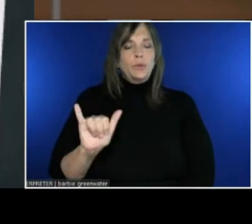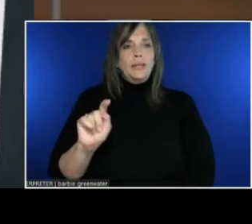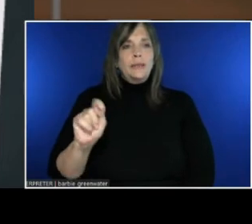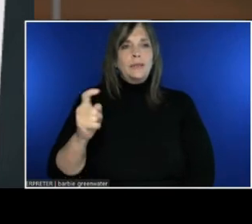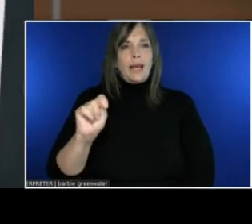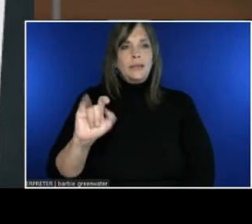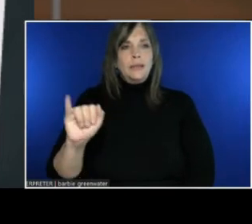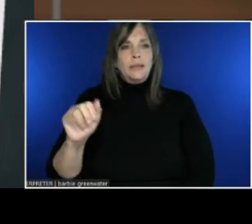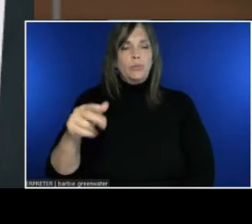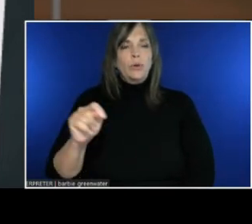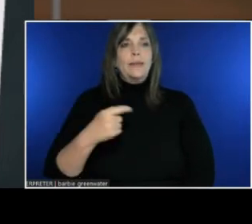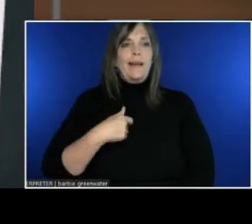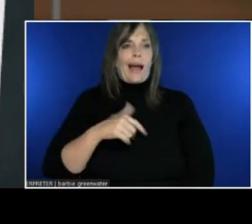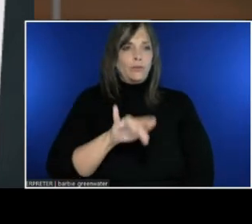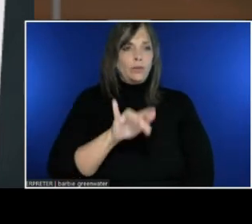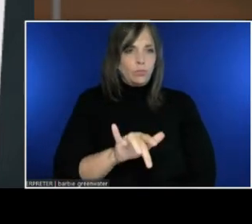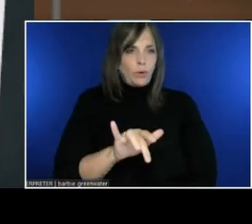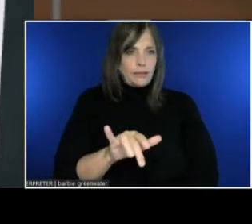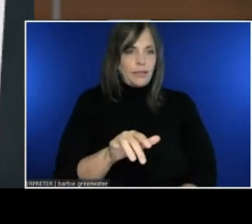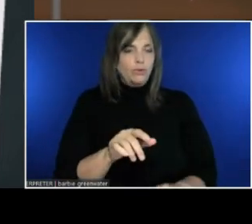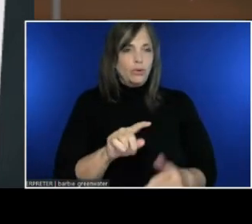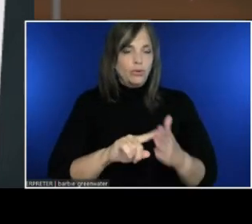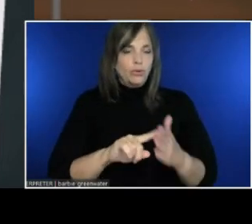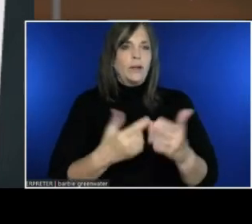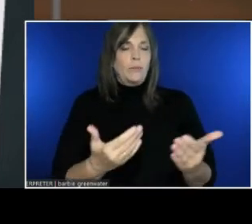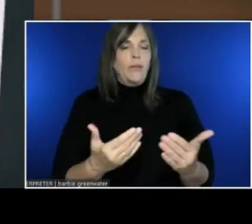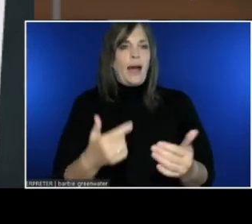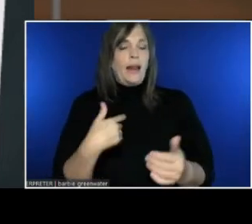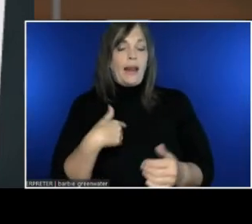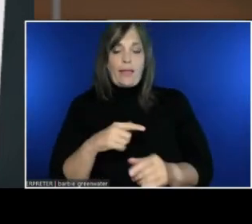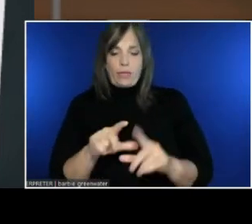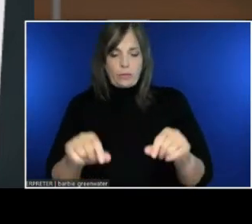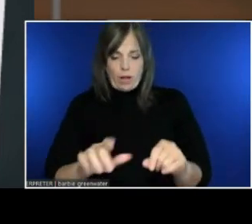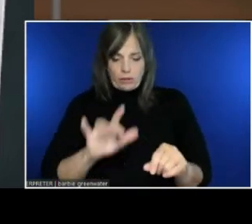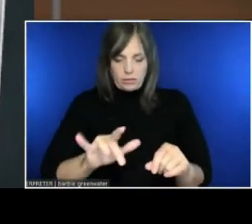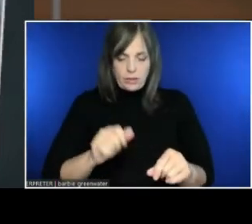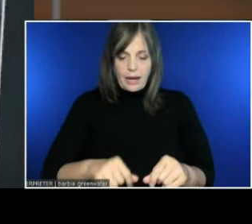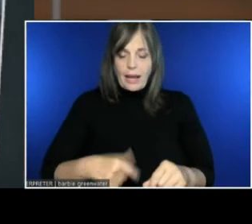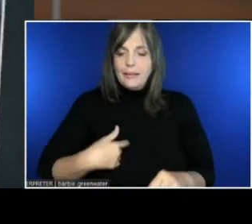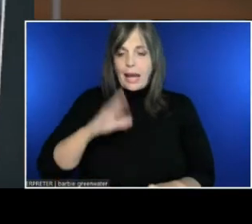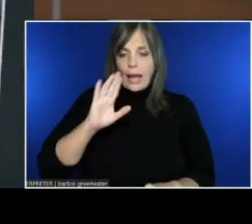Into which I've typed "hello captions". And when I hit enter or click send...